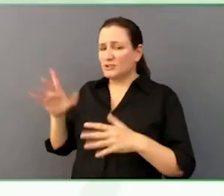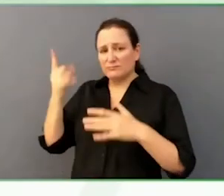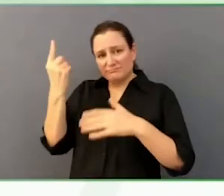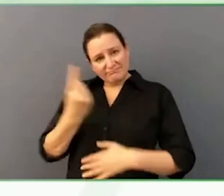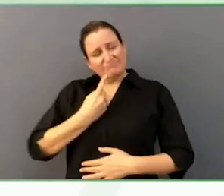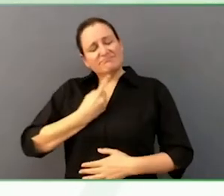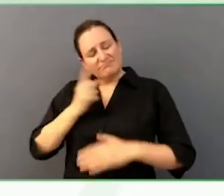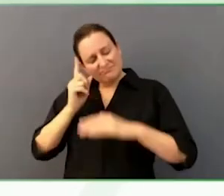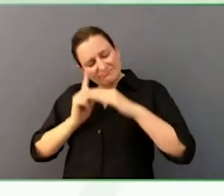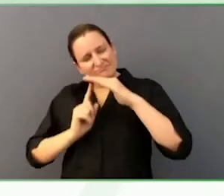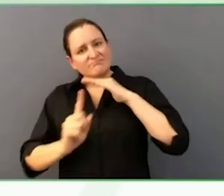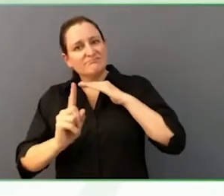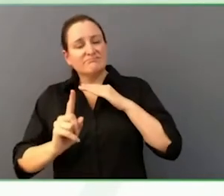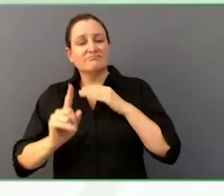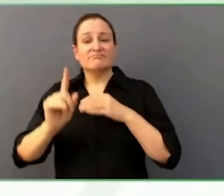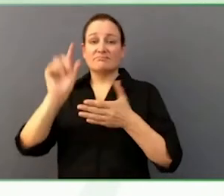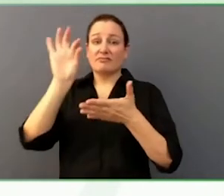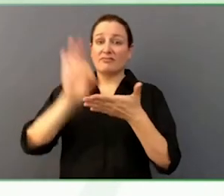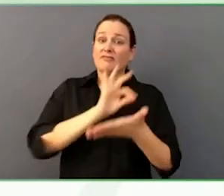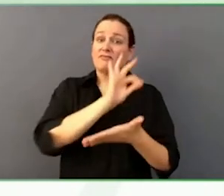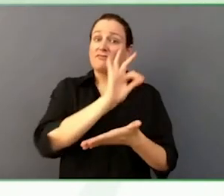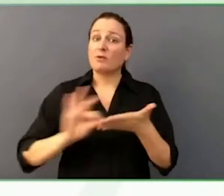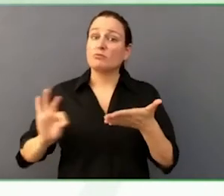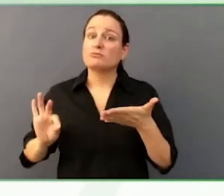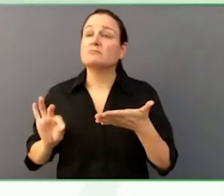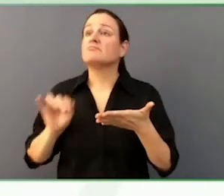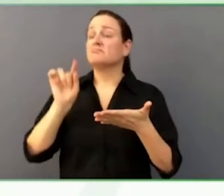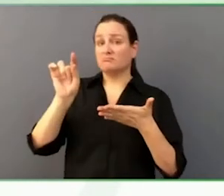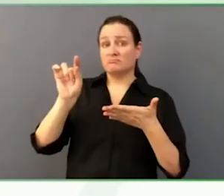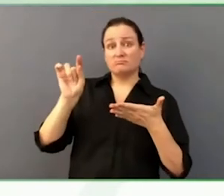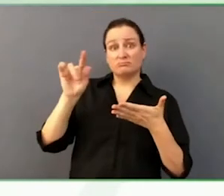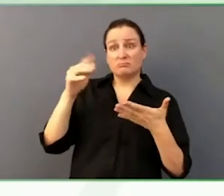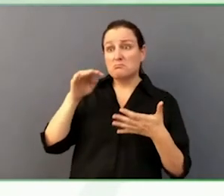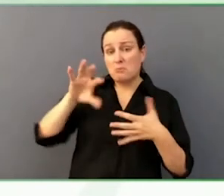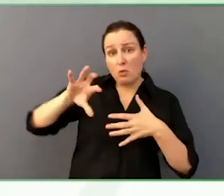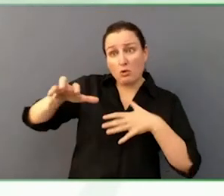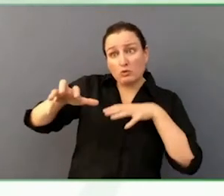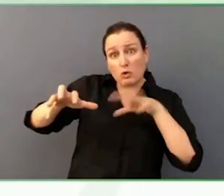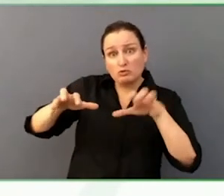been of age to do that. He does a lot of research online.